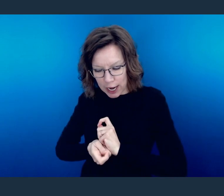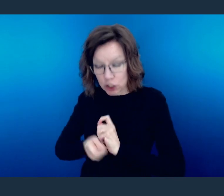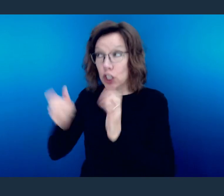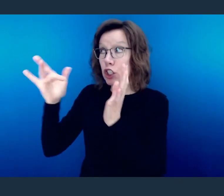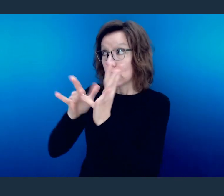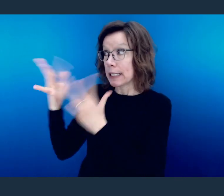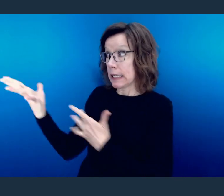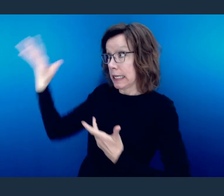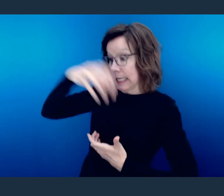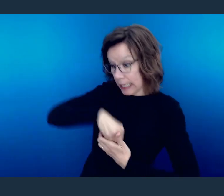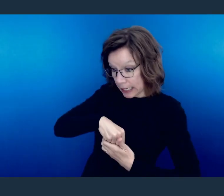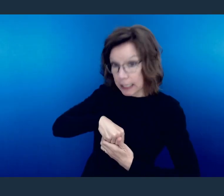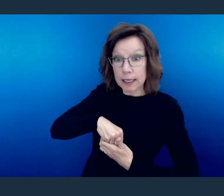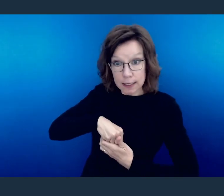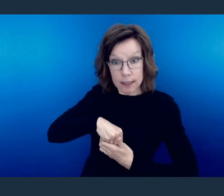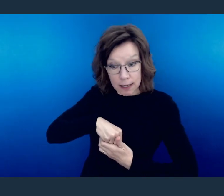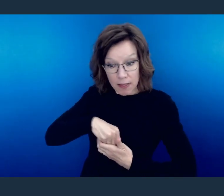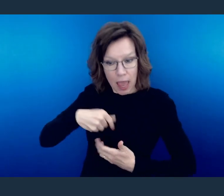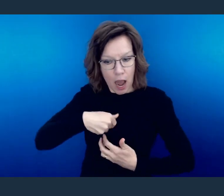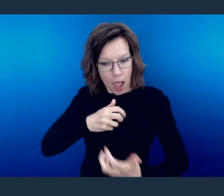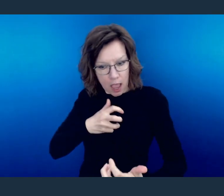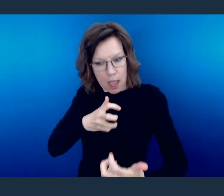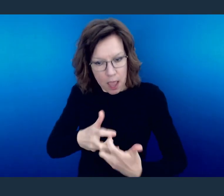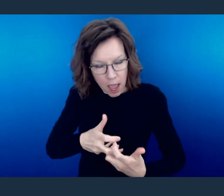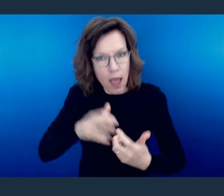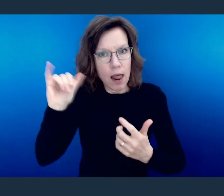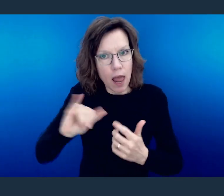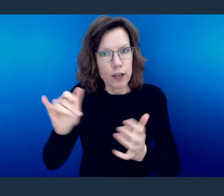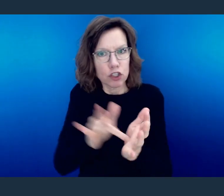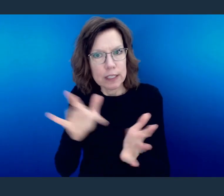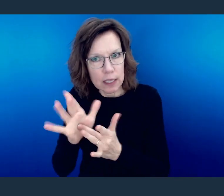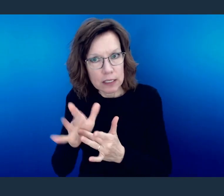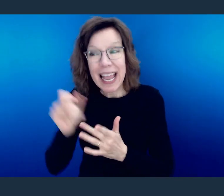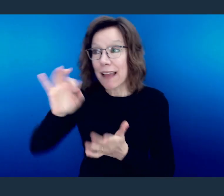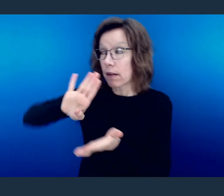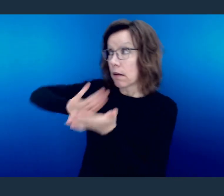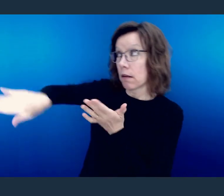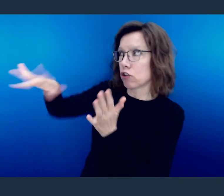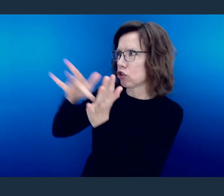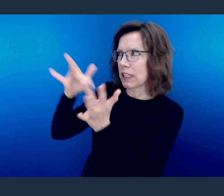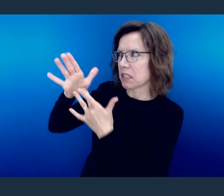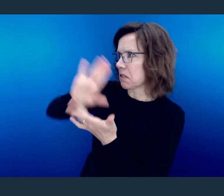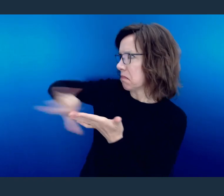So if Jesus was not living on the inside of you, the Spirit of God had not yet filled